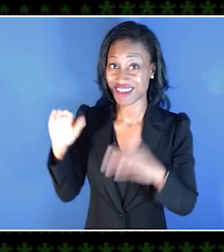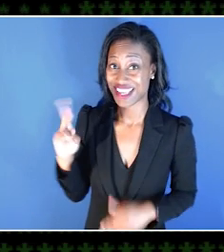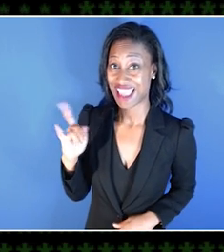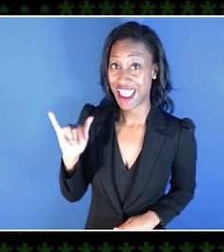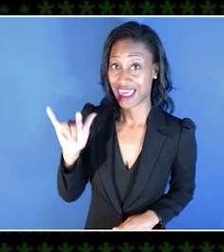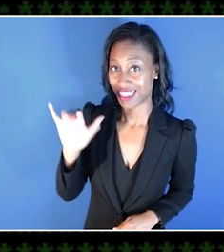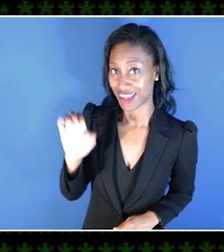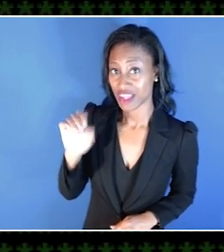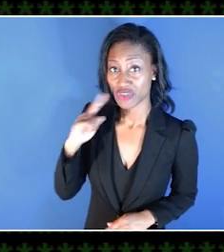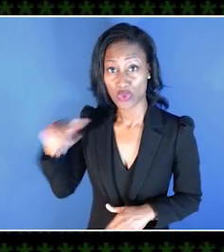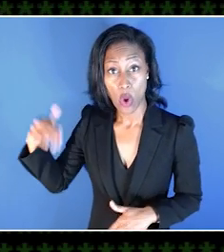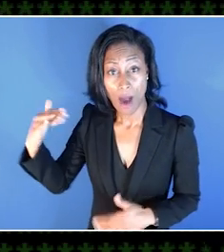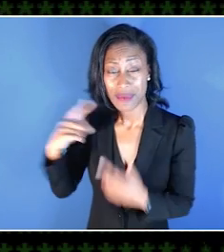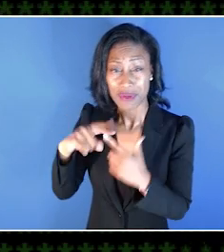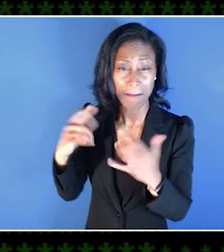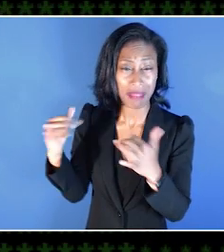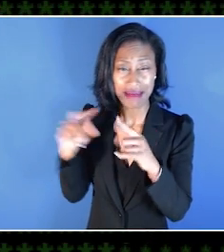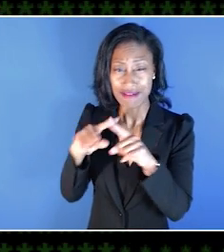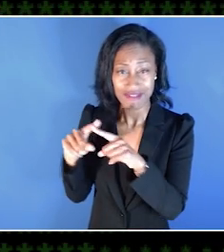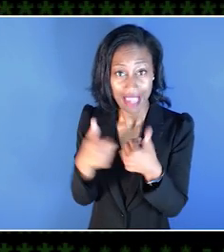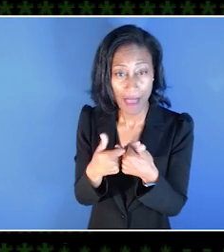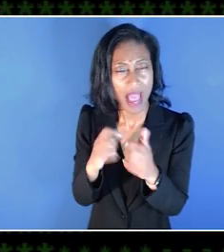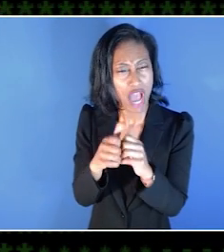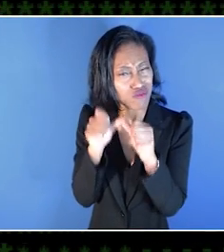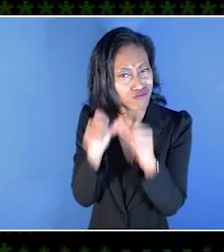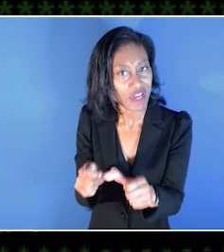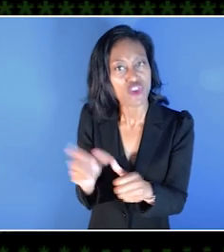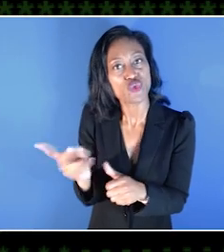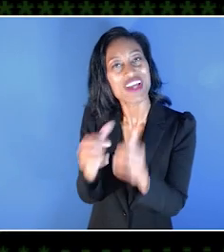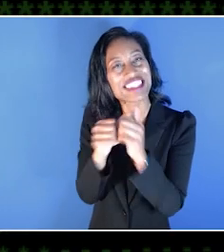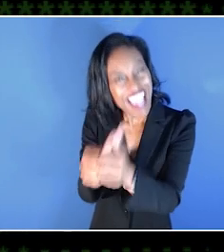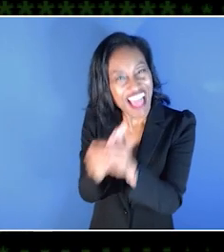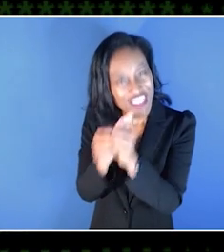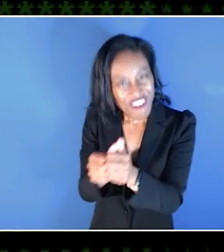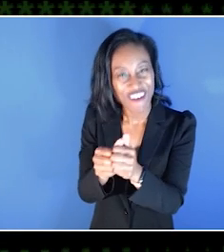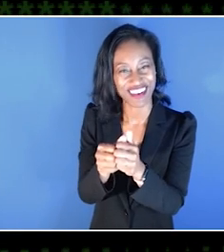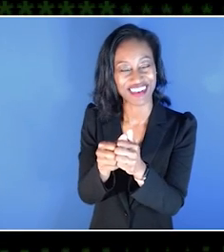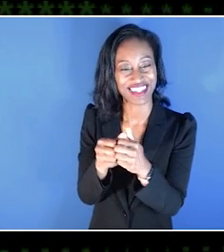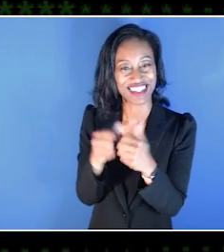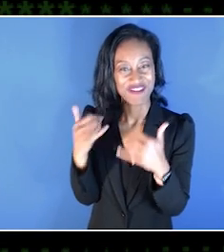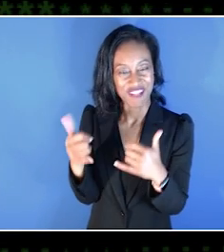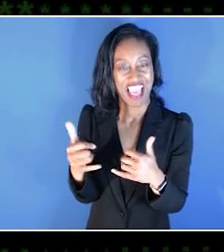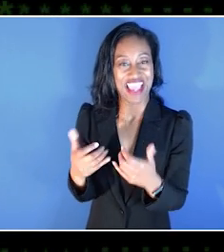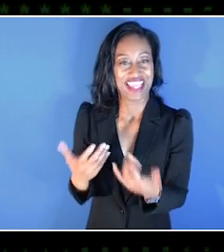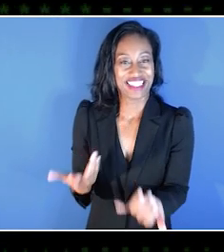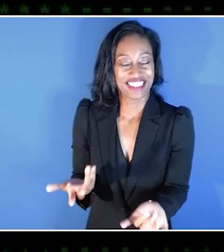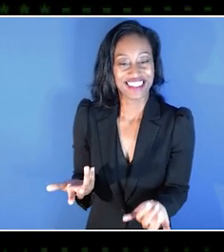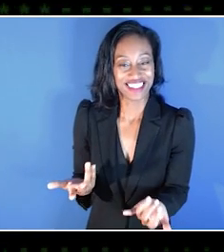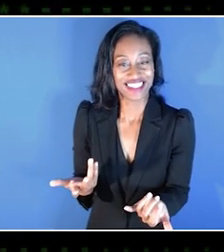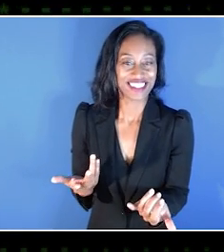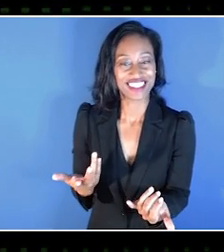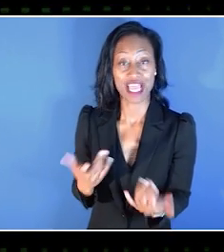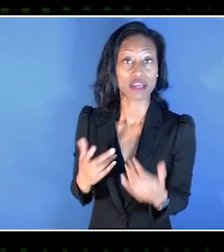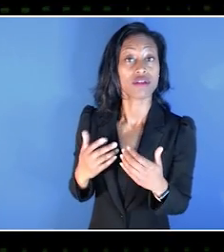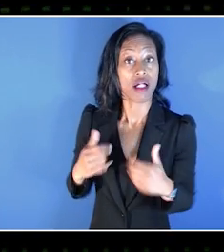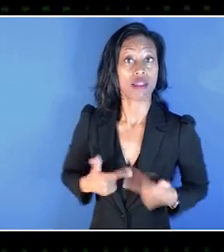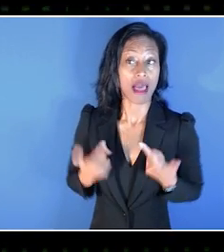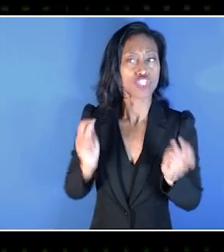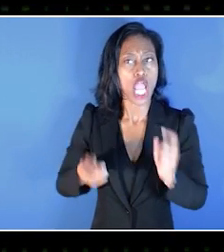and playing different types of games, how have you been able to still keep playing together as the life kind of moves on?